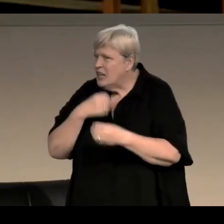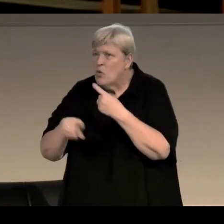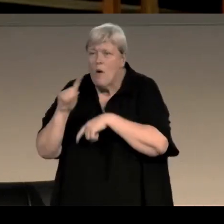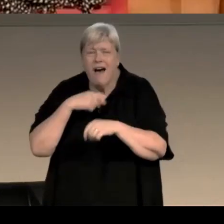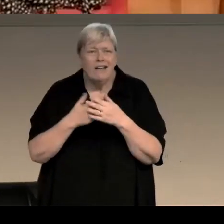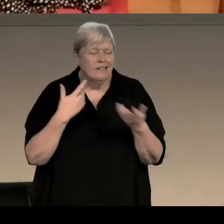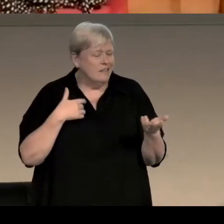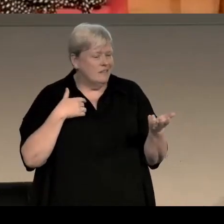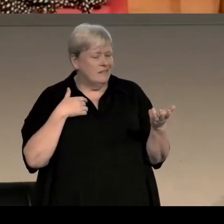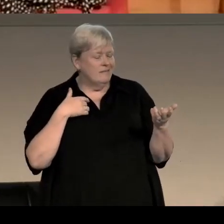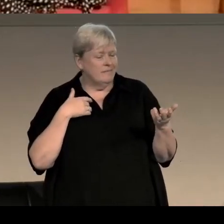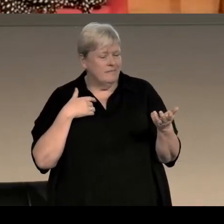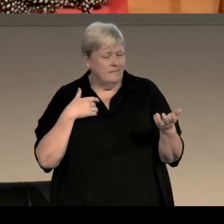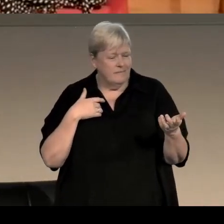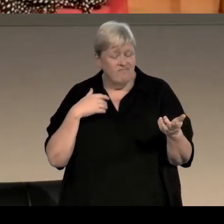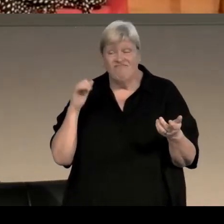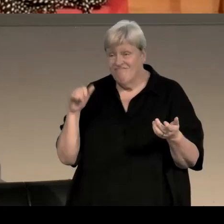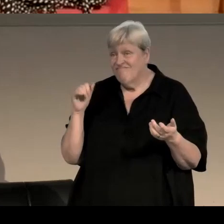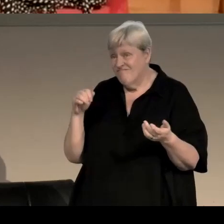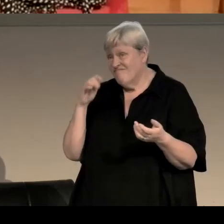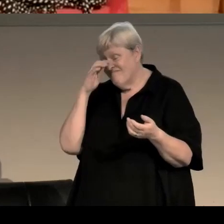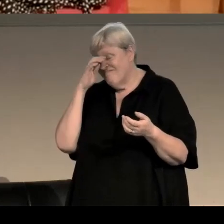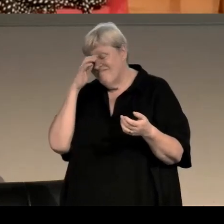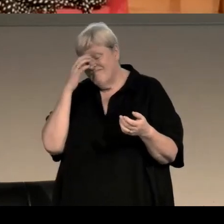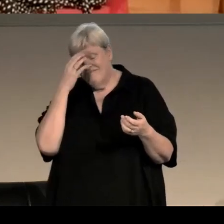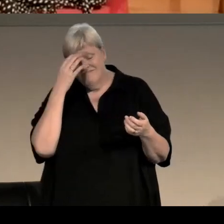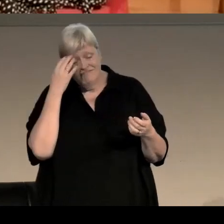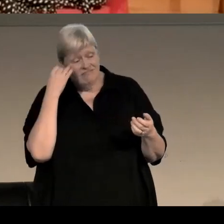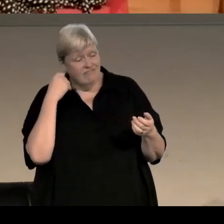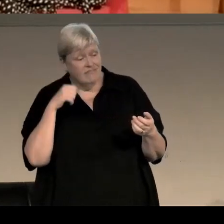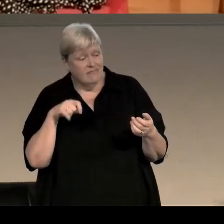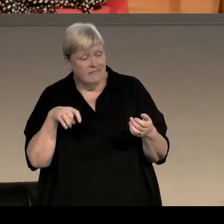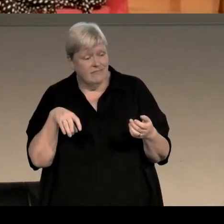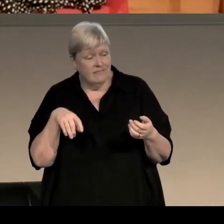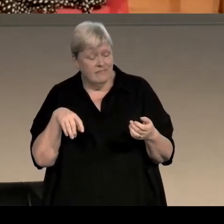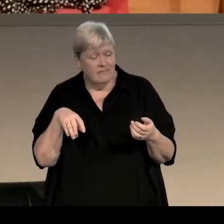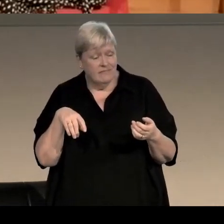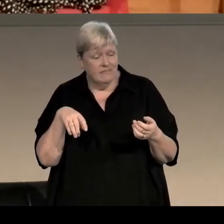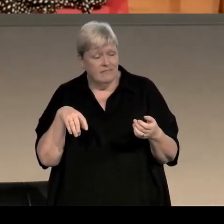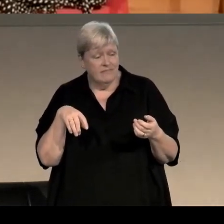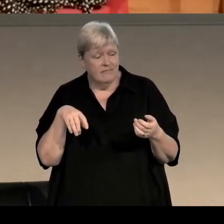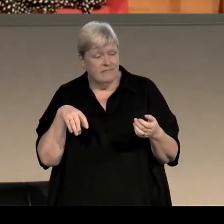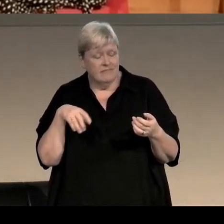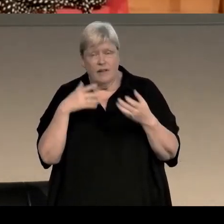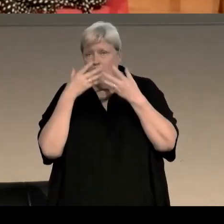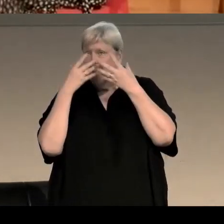Yeah. I think it's... Sorry I had something I was going to say that's gone completely out of my head never mind.